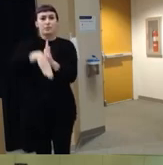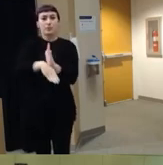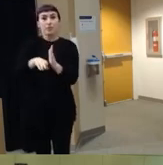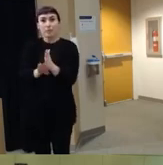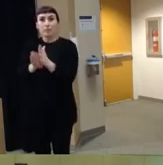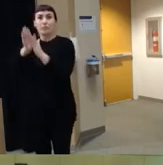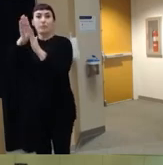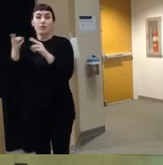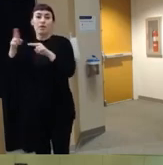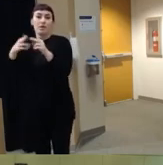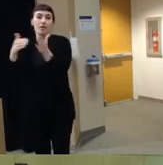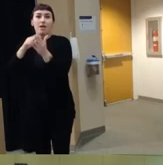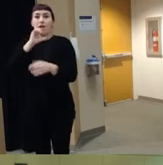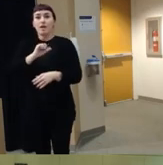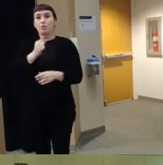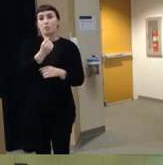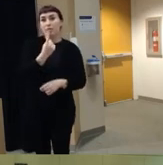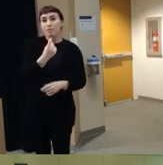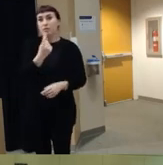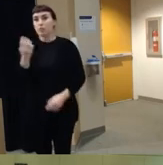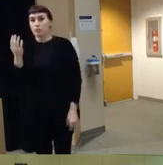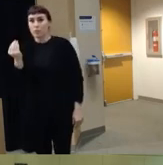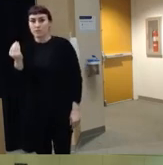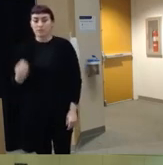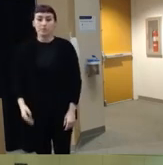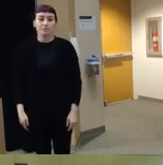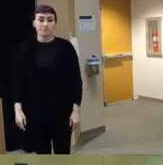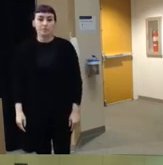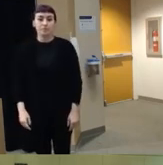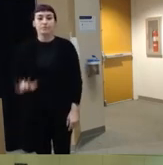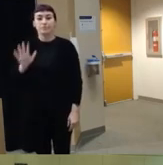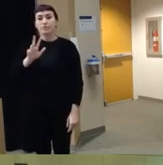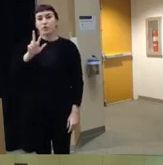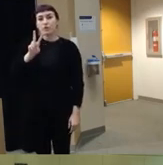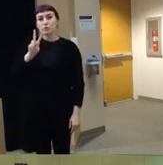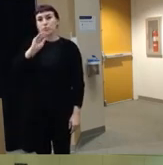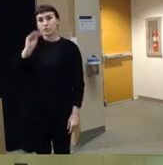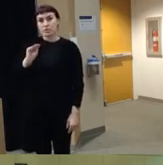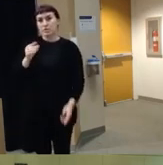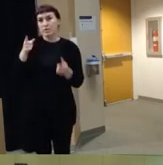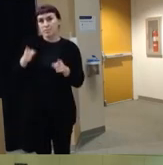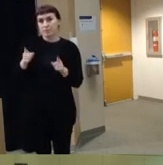um between the ages of 11 and 14 where there were roughly 32% of the victims in that age